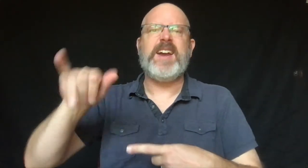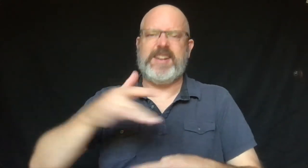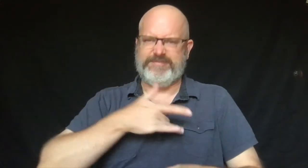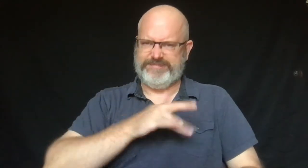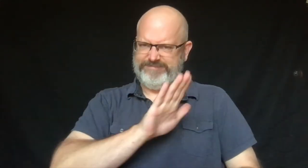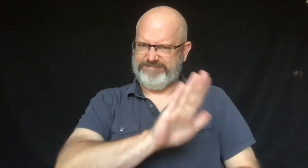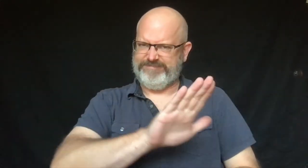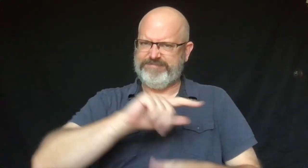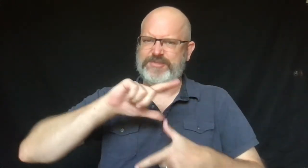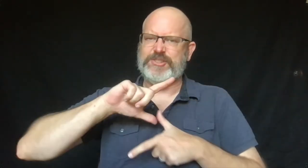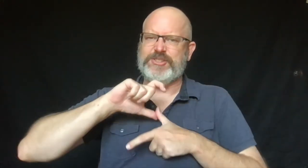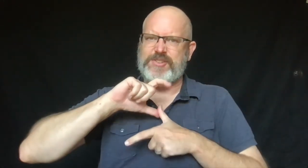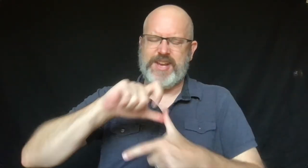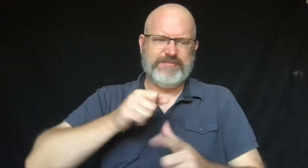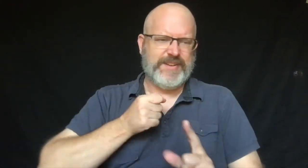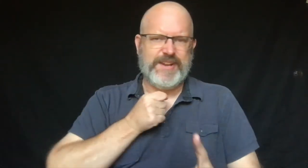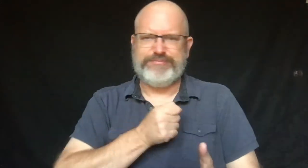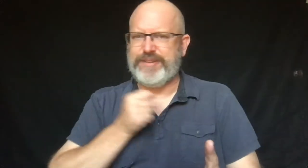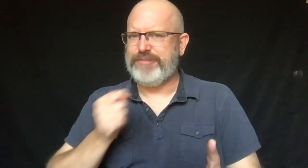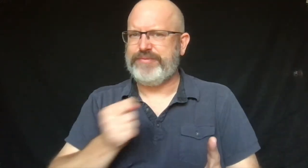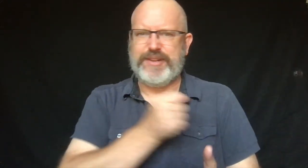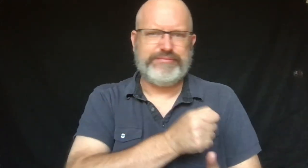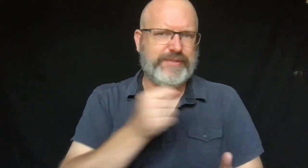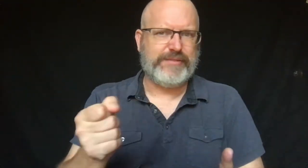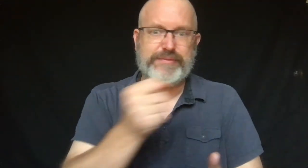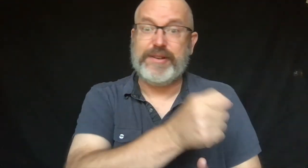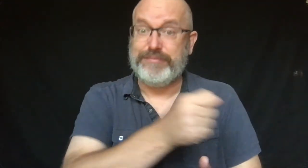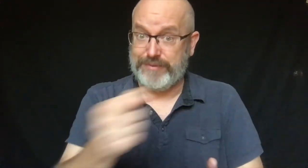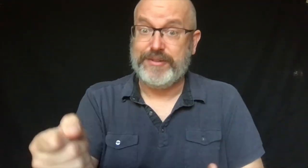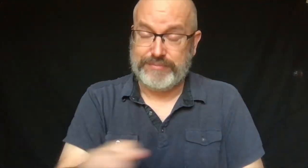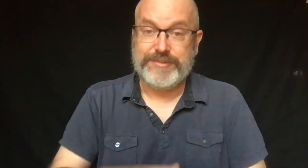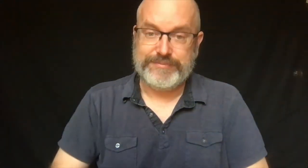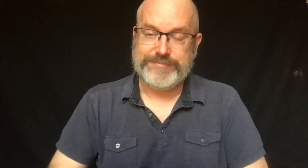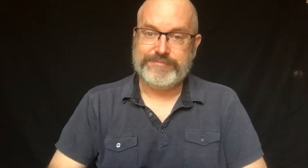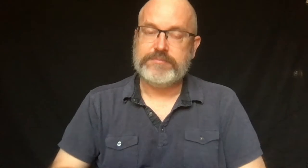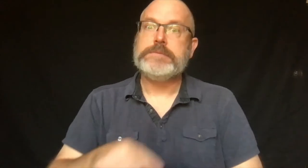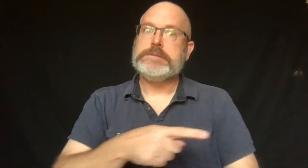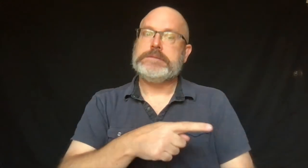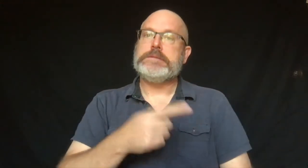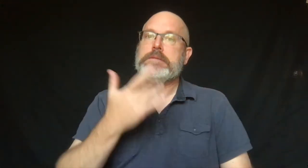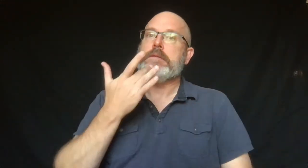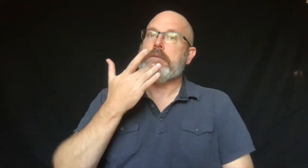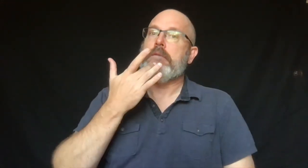but this is what tornadoes sometimes do.